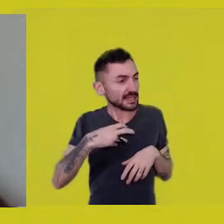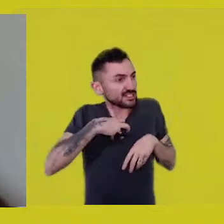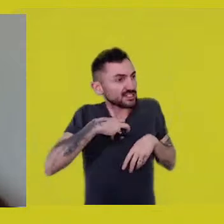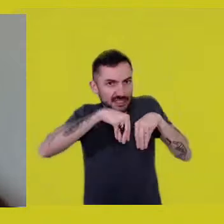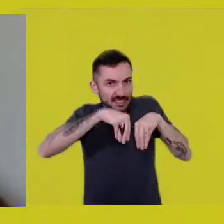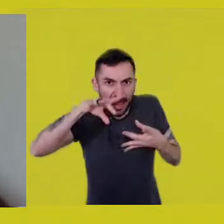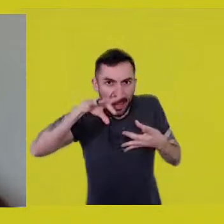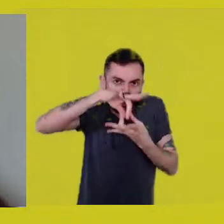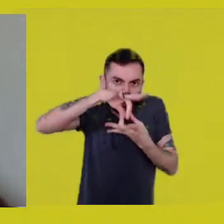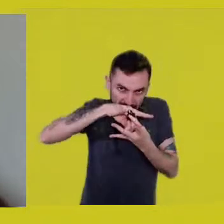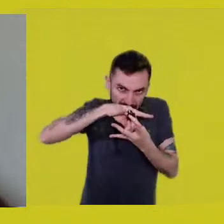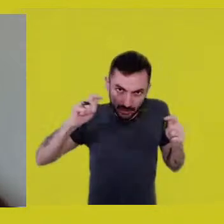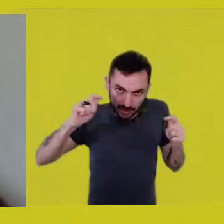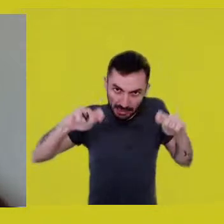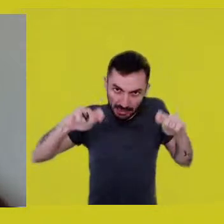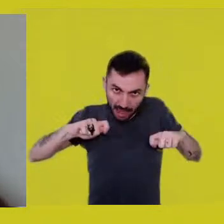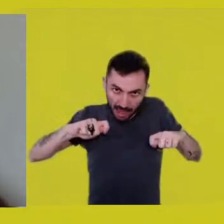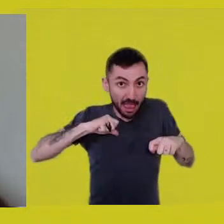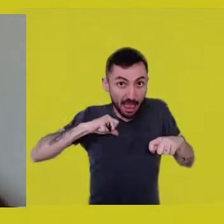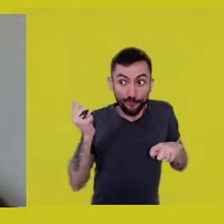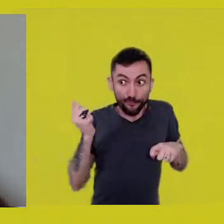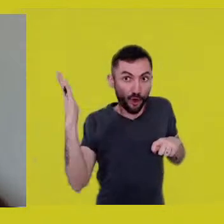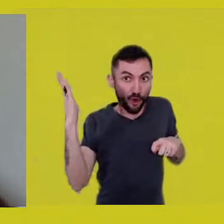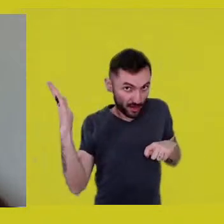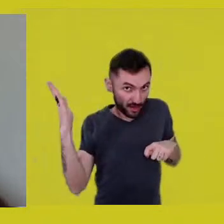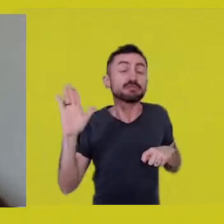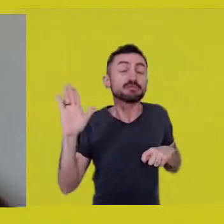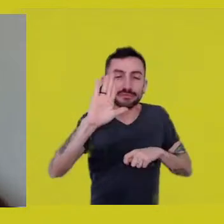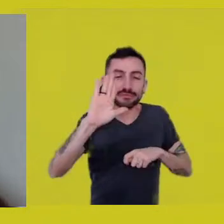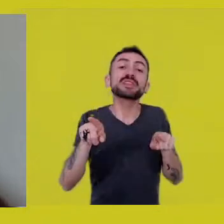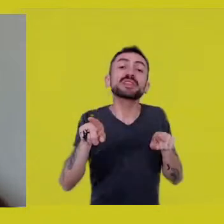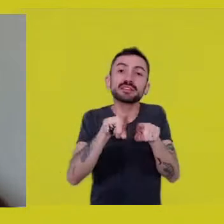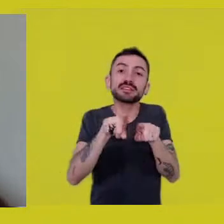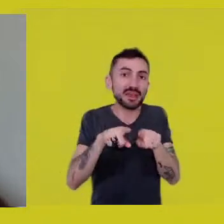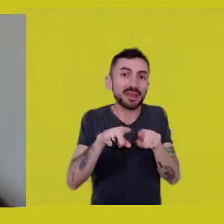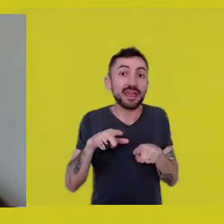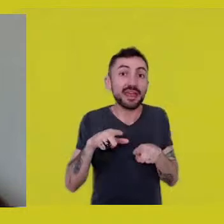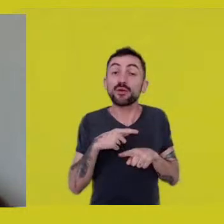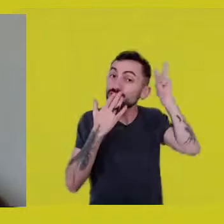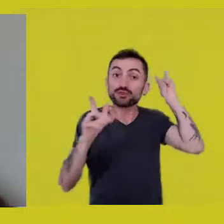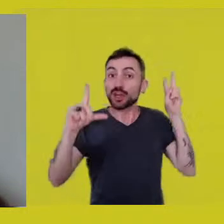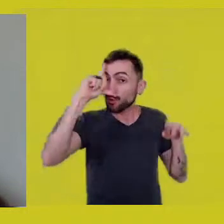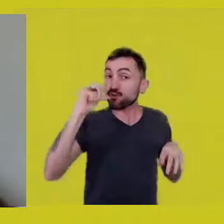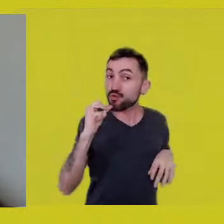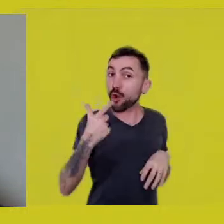And I’m gonna ask a second question, because both questions are linked.